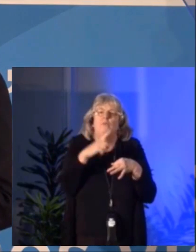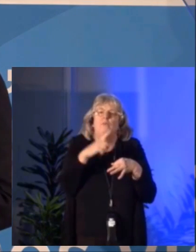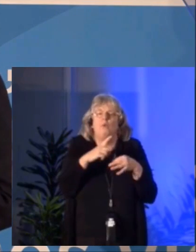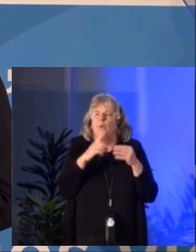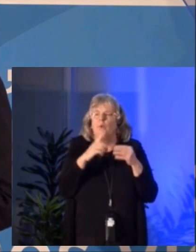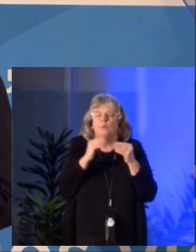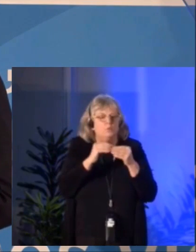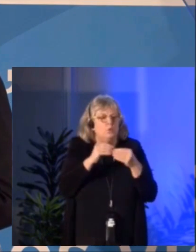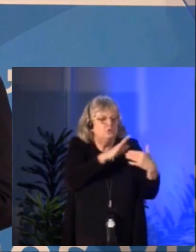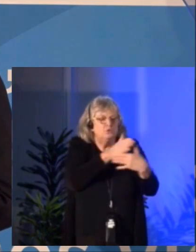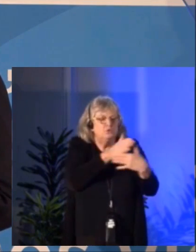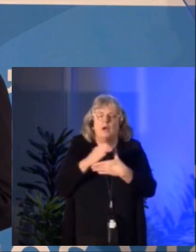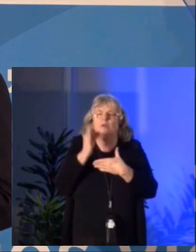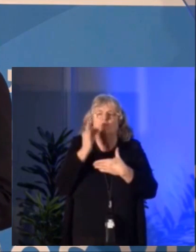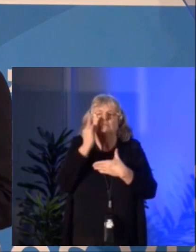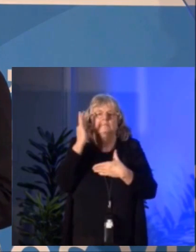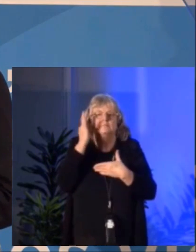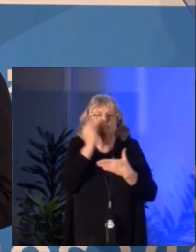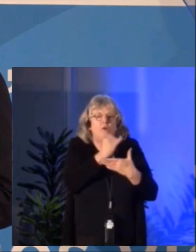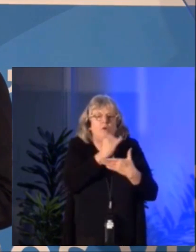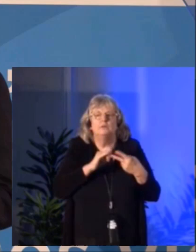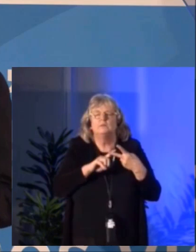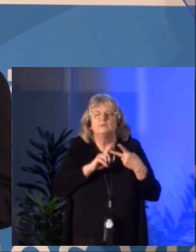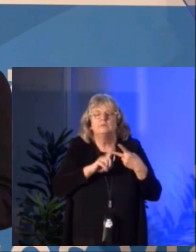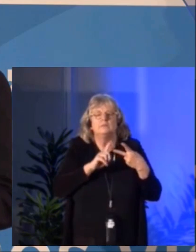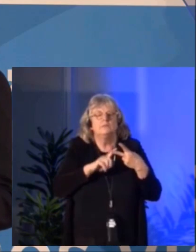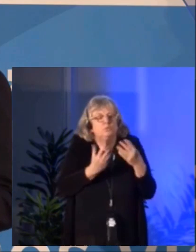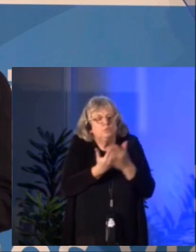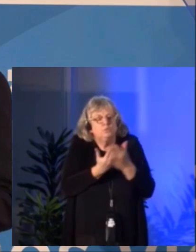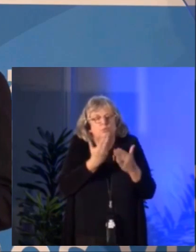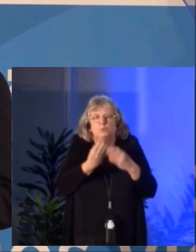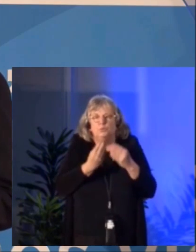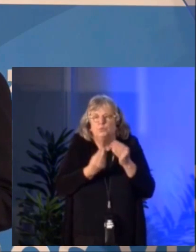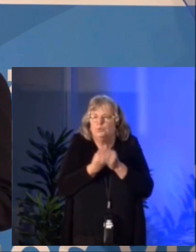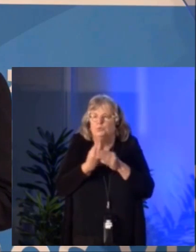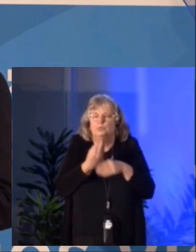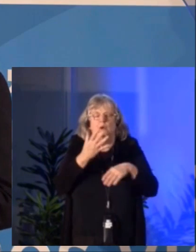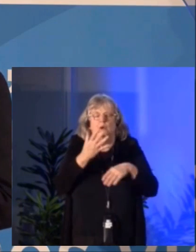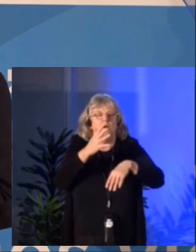and sharing of indigenous art, diversity, emerging artists and new generation.